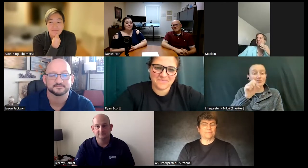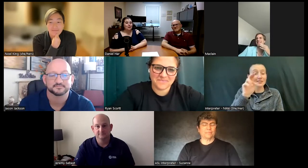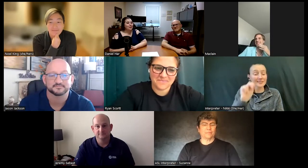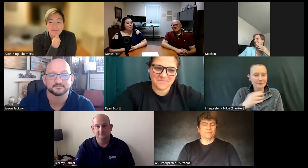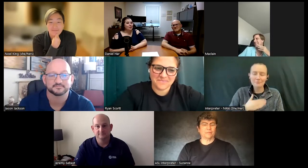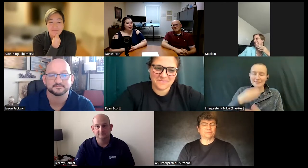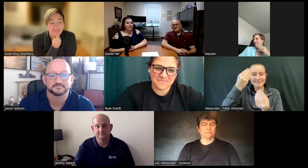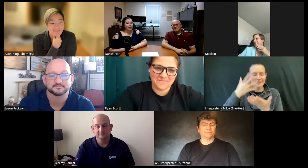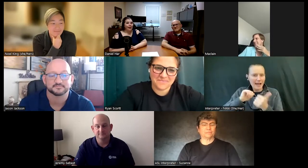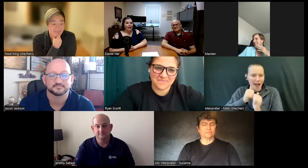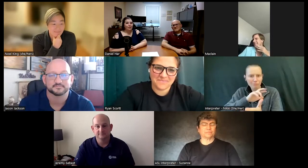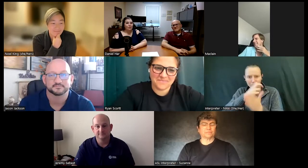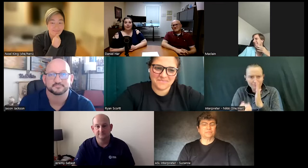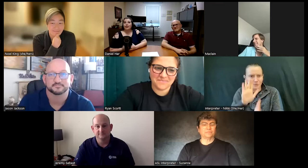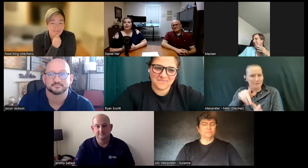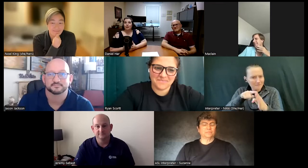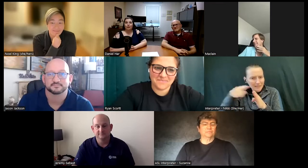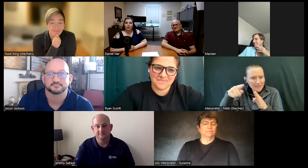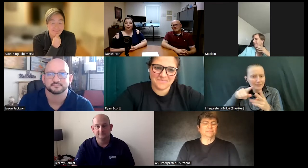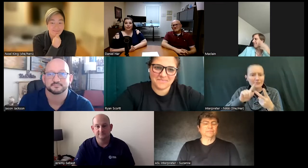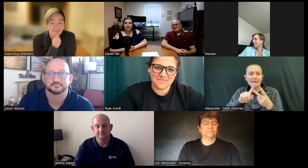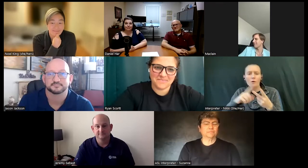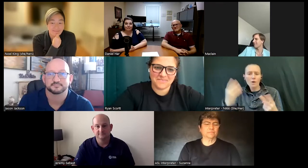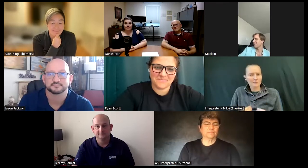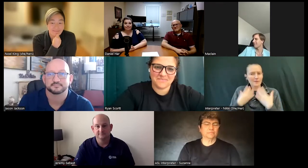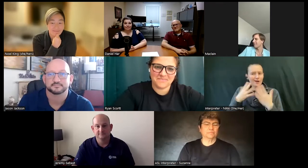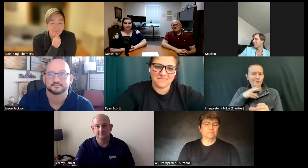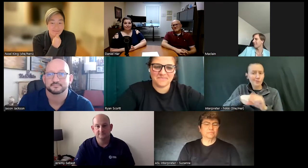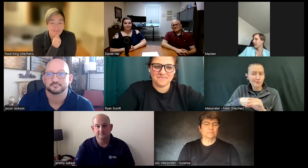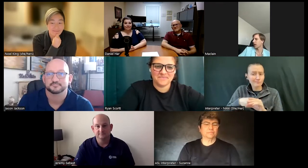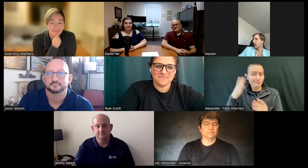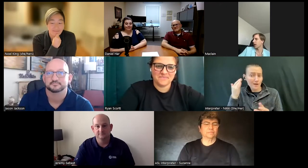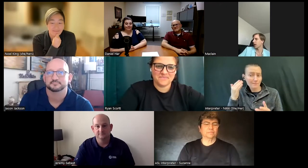you get into your field and what inspired you to join your field